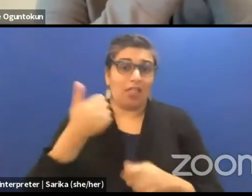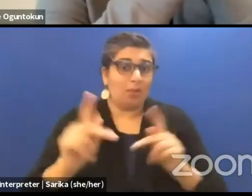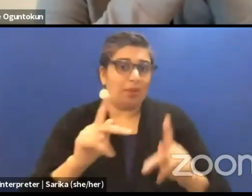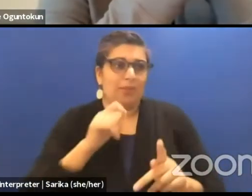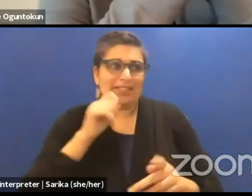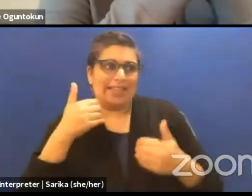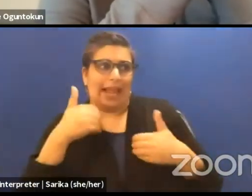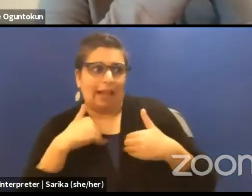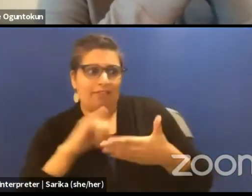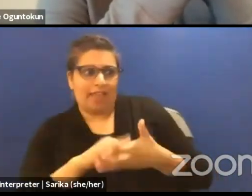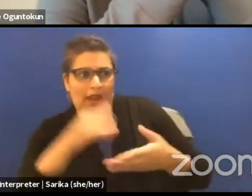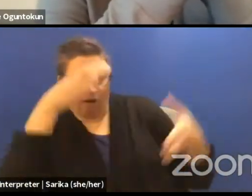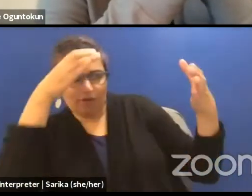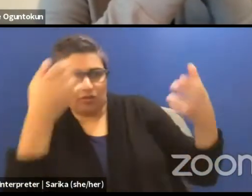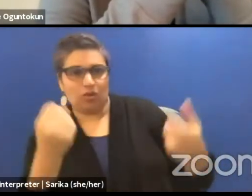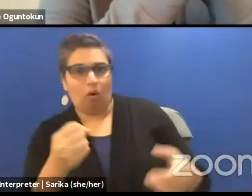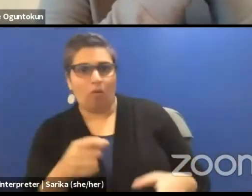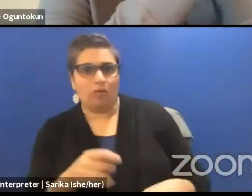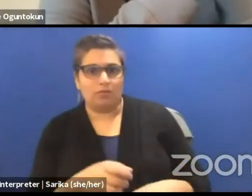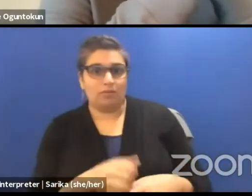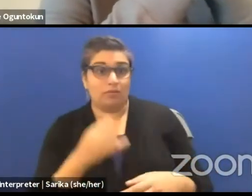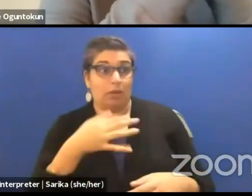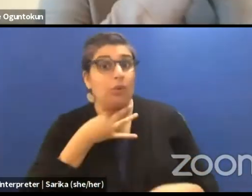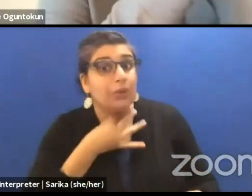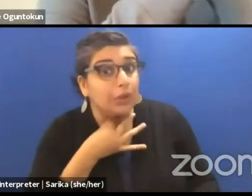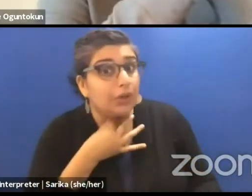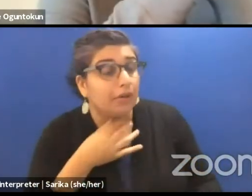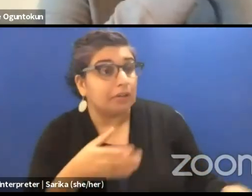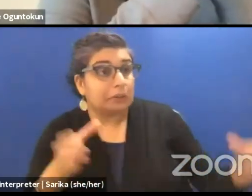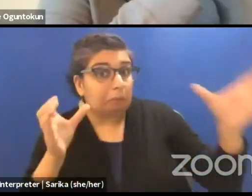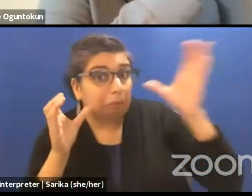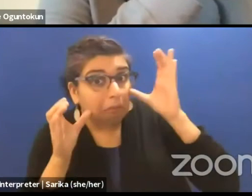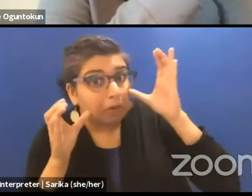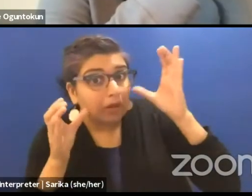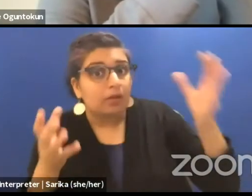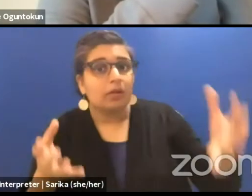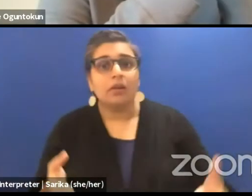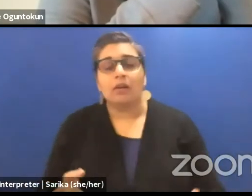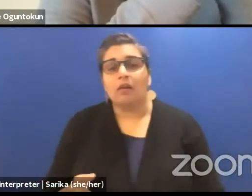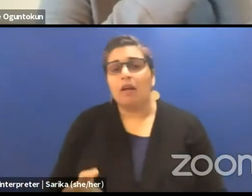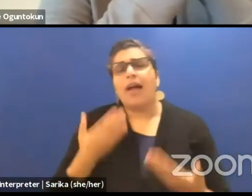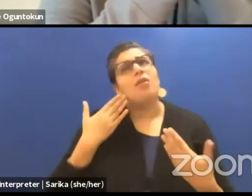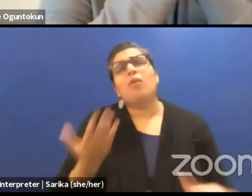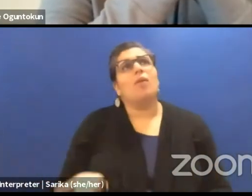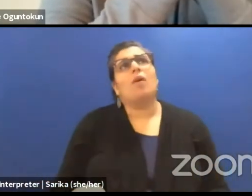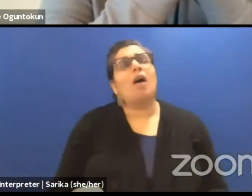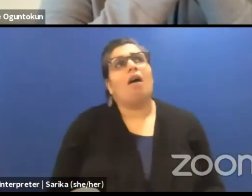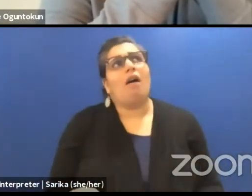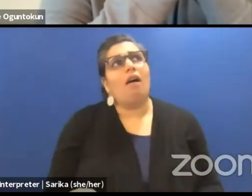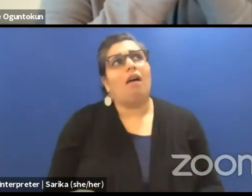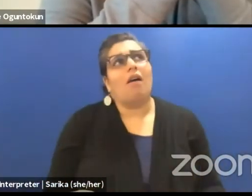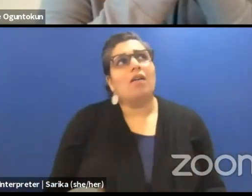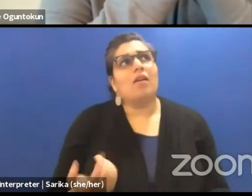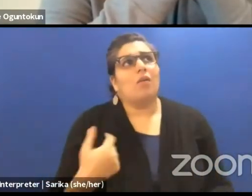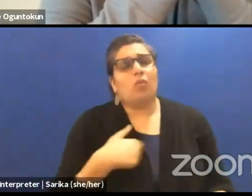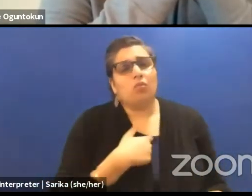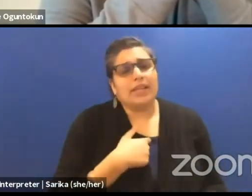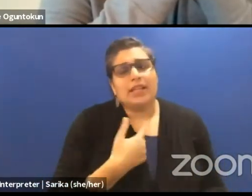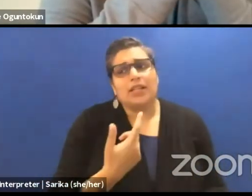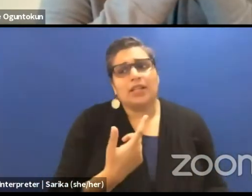so they were curious and they would listen. And I don't know, i think because we've done work